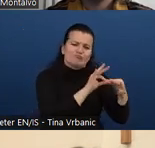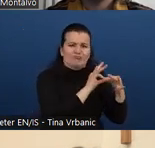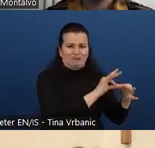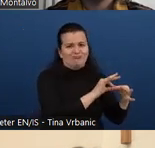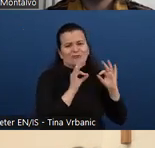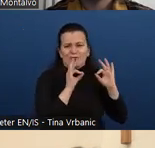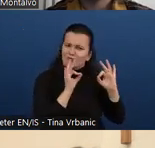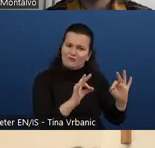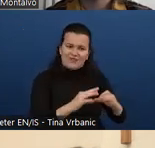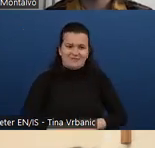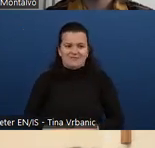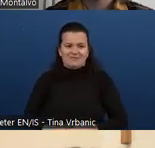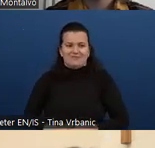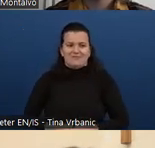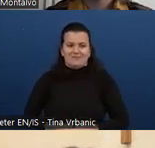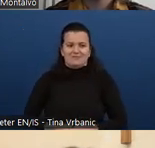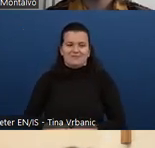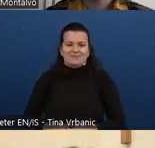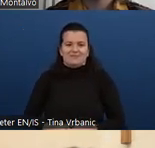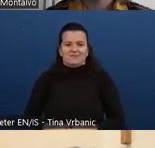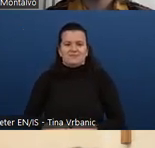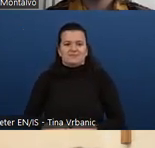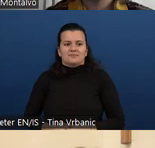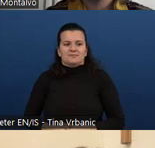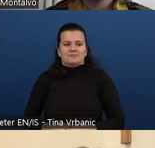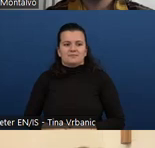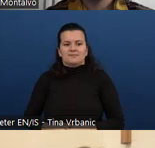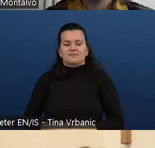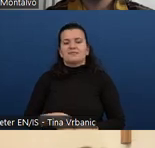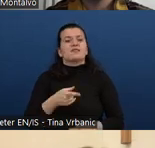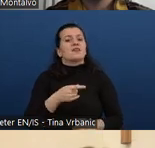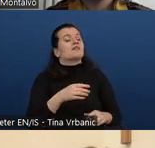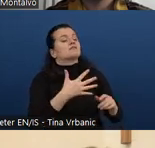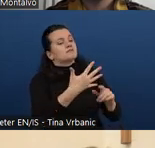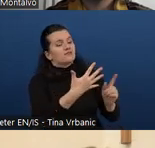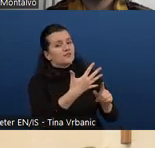So this question came in earlier, can you share the link to the curricula? I think we already did that.